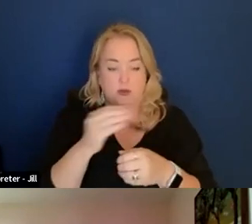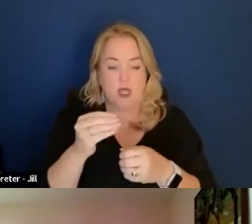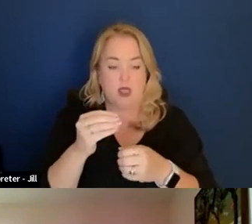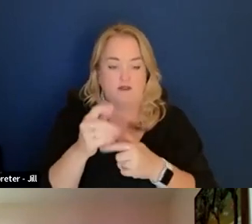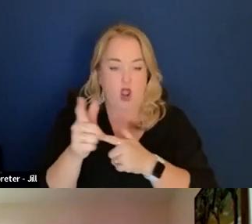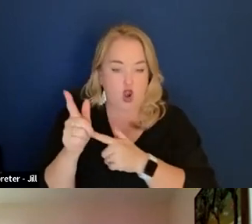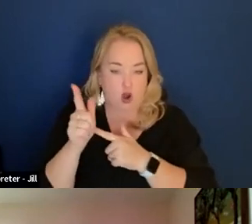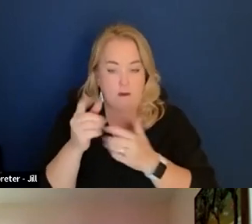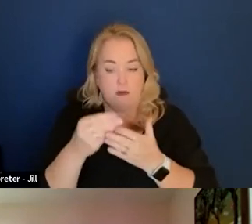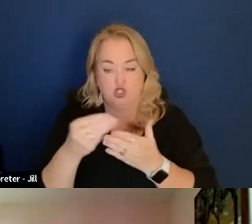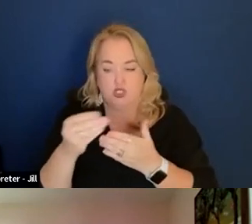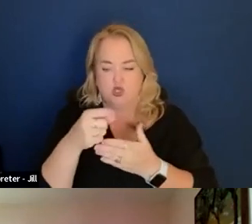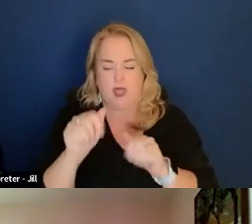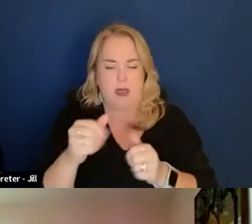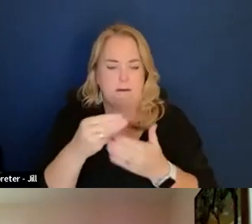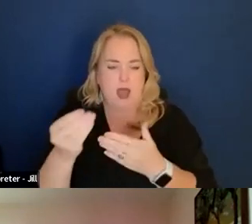You can really buy anything the agency needs.